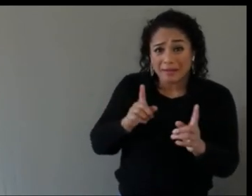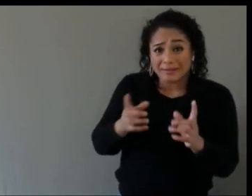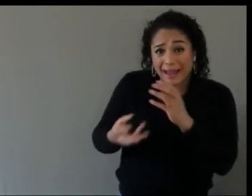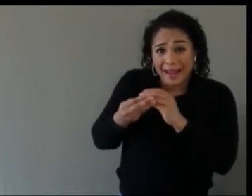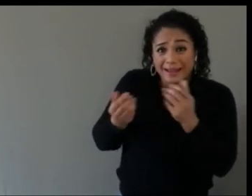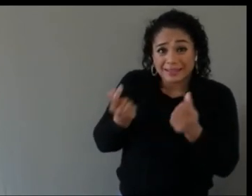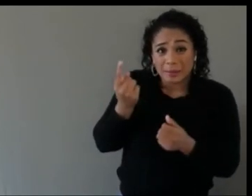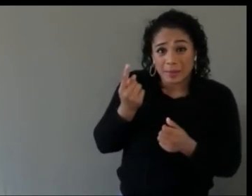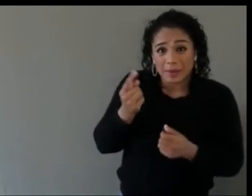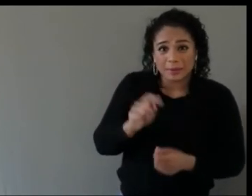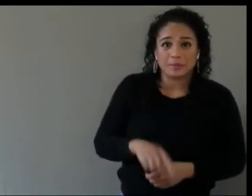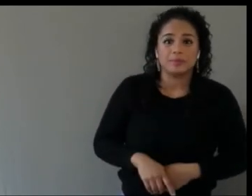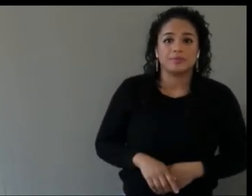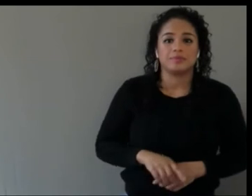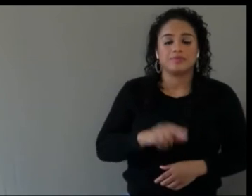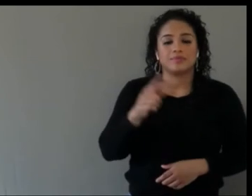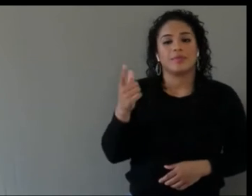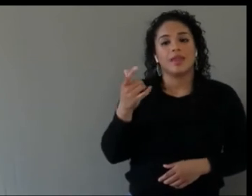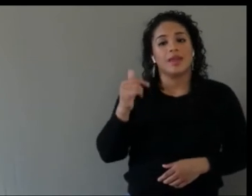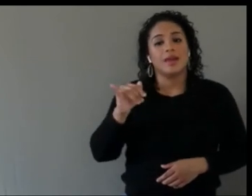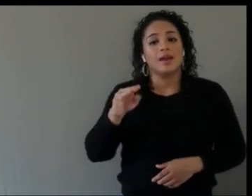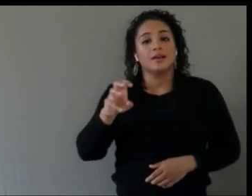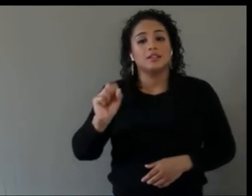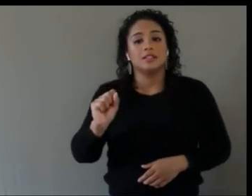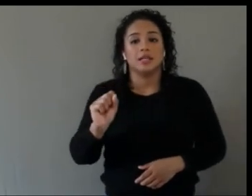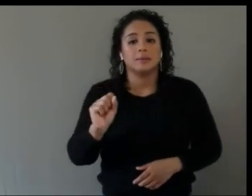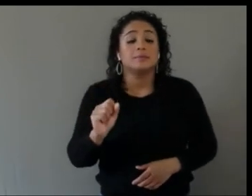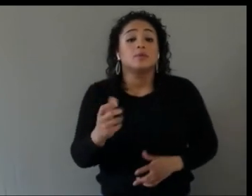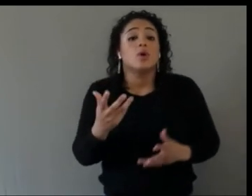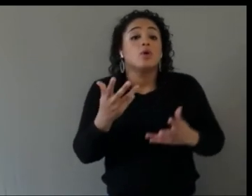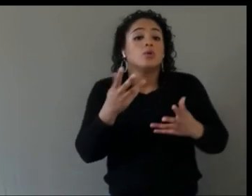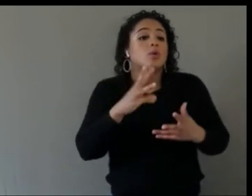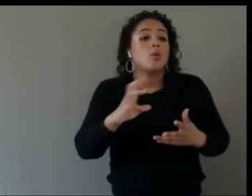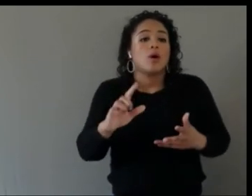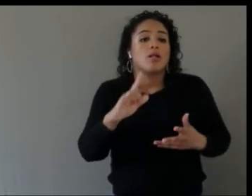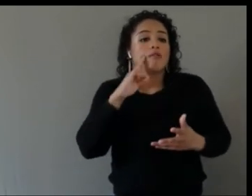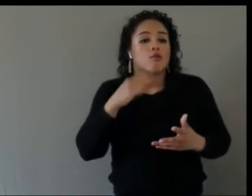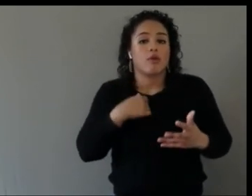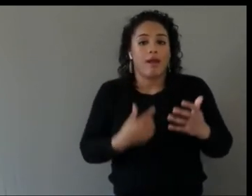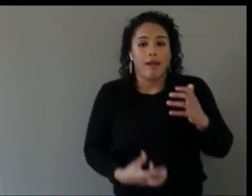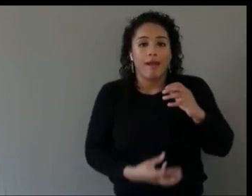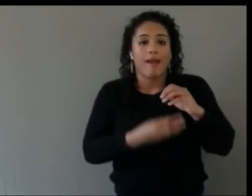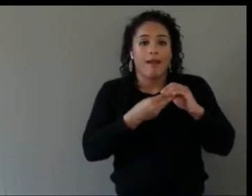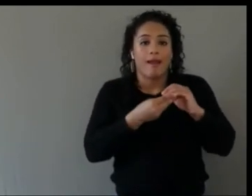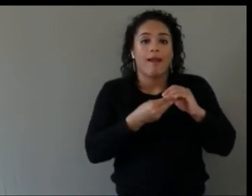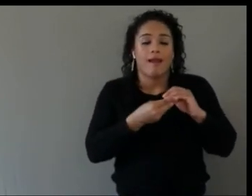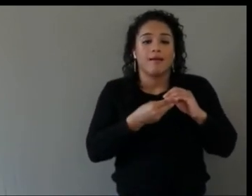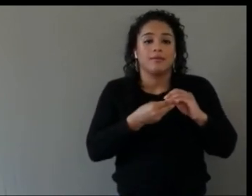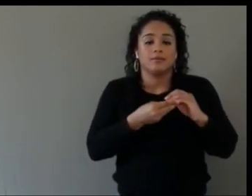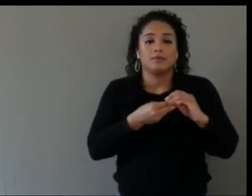Just to build on what you said Christine, you know, like there's a lot of people with motor disabilities